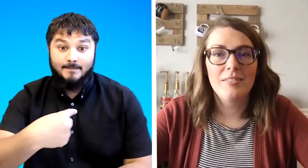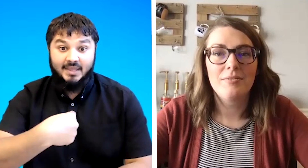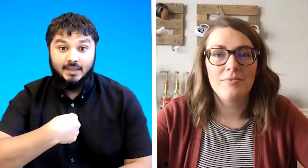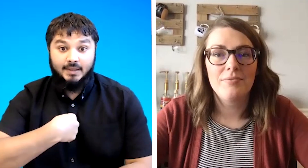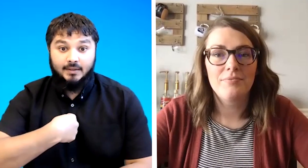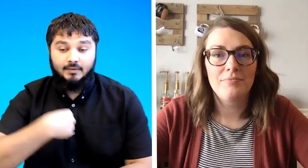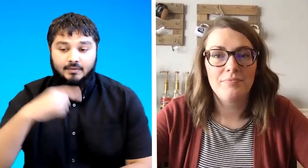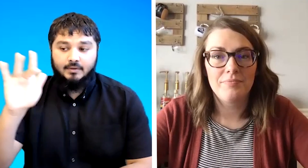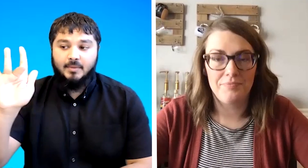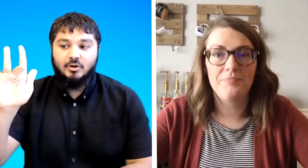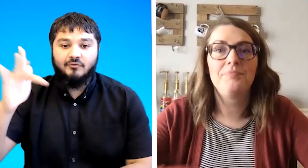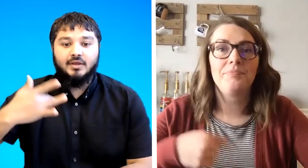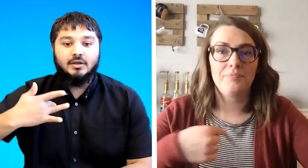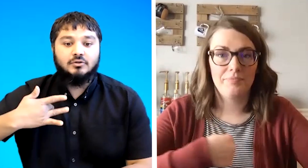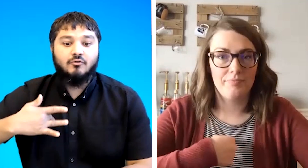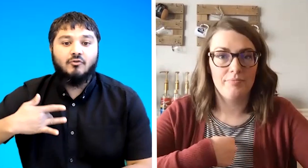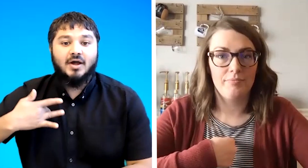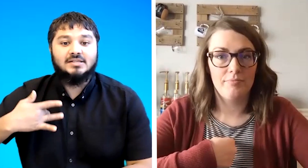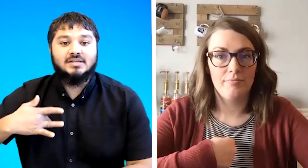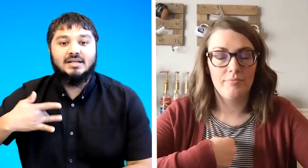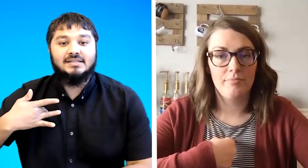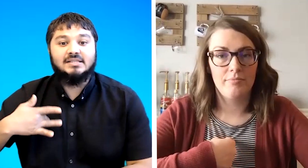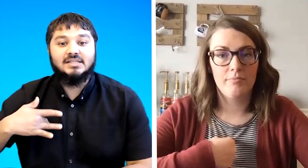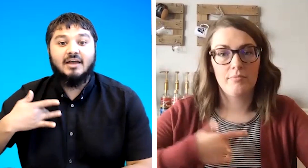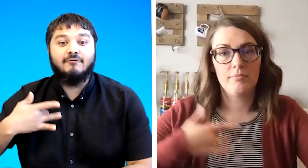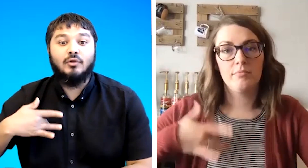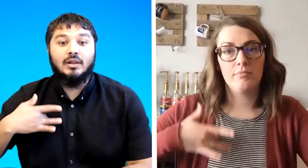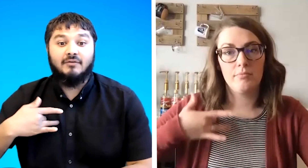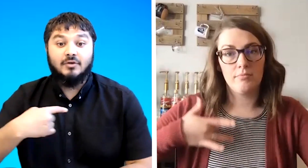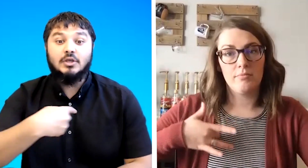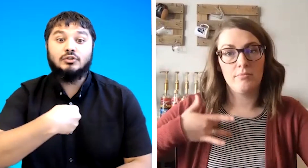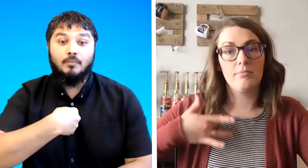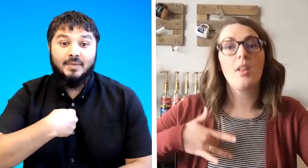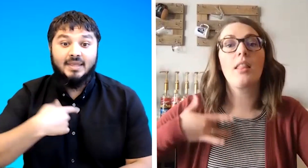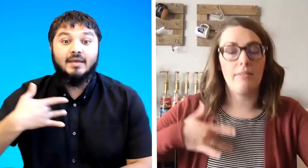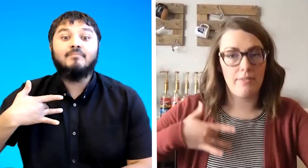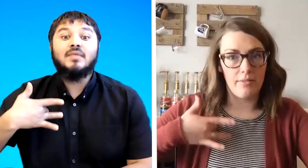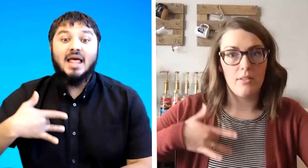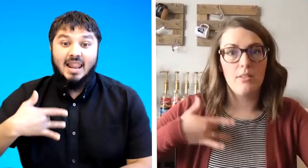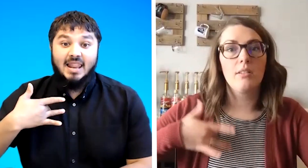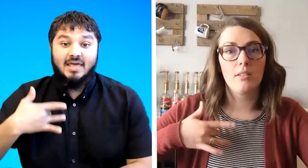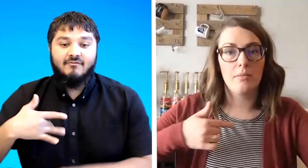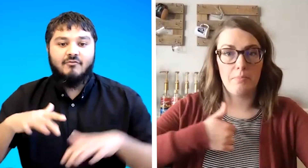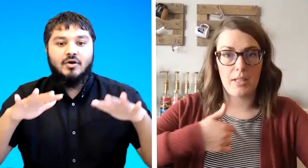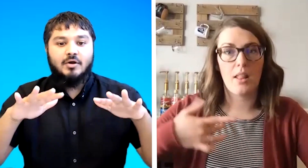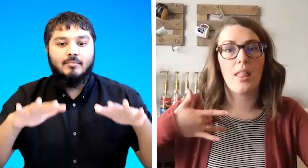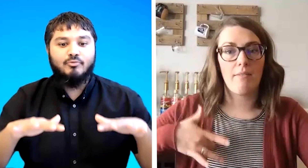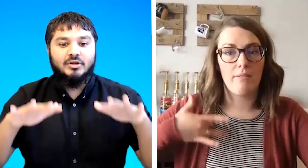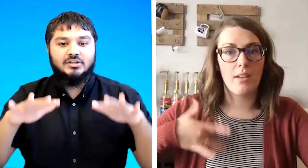me middle finger to the right side is the sign for liv so me live britain